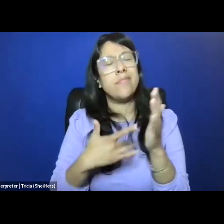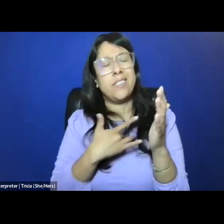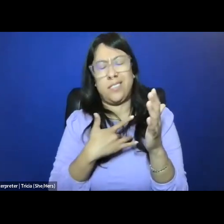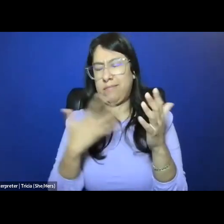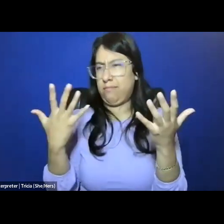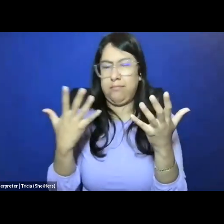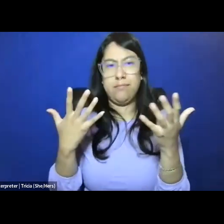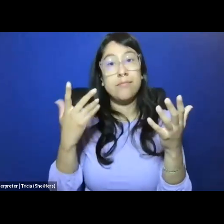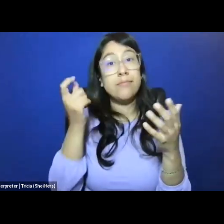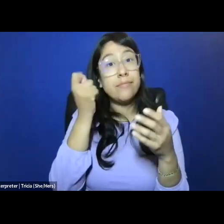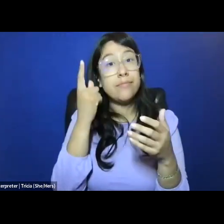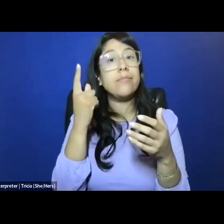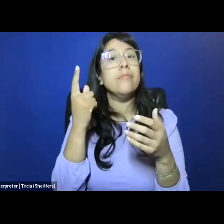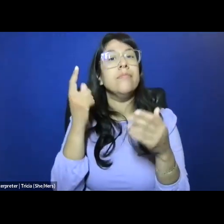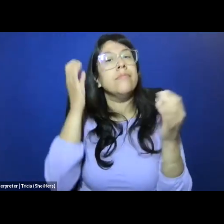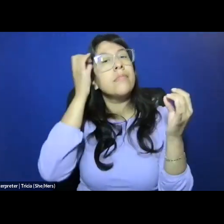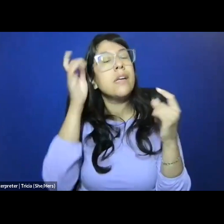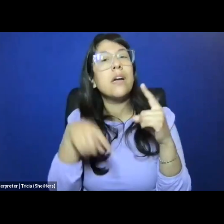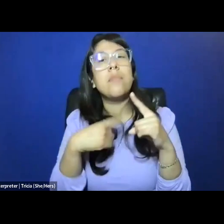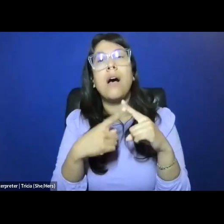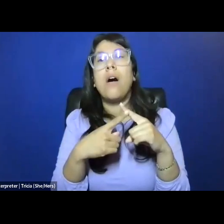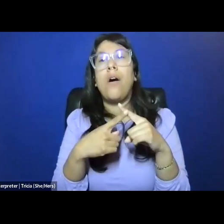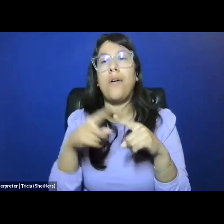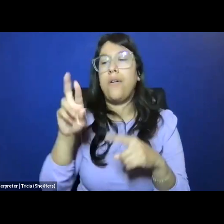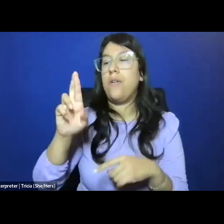is that the loss, particularly of, you know,